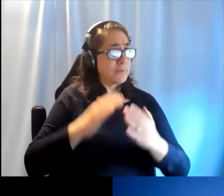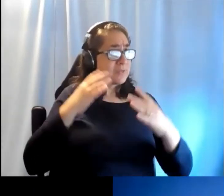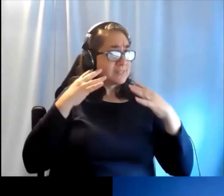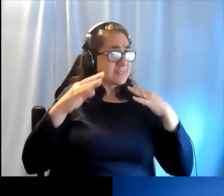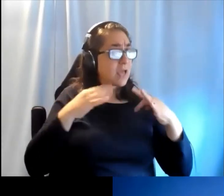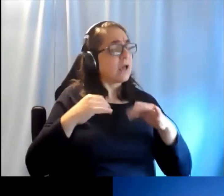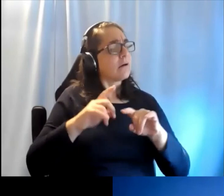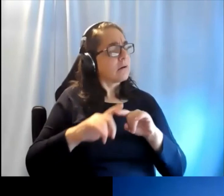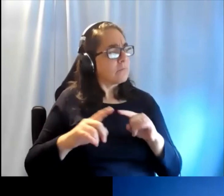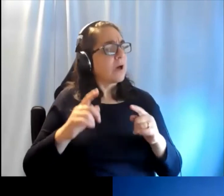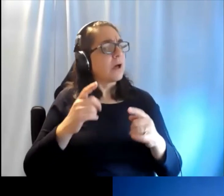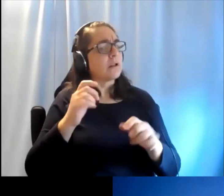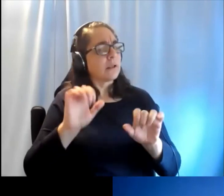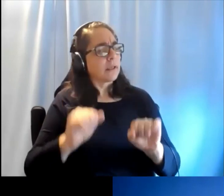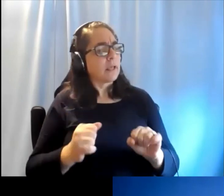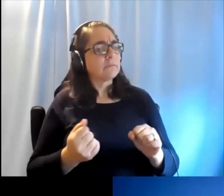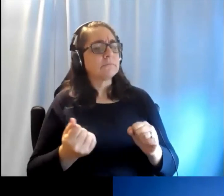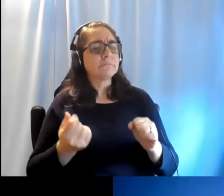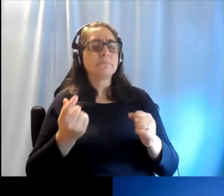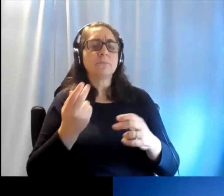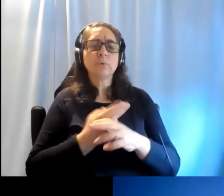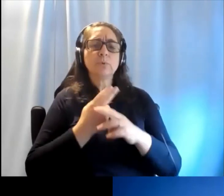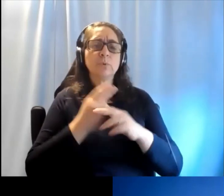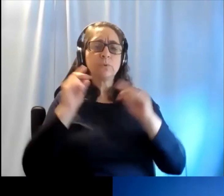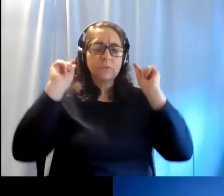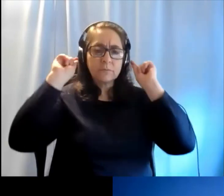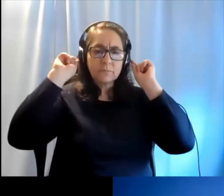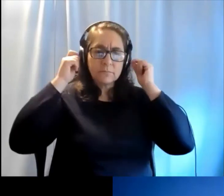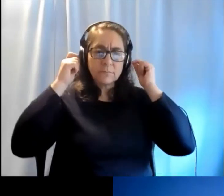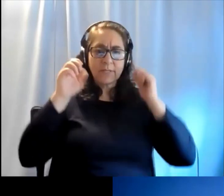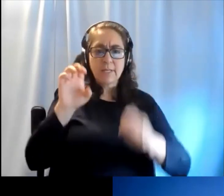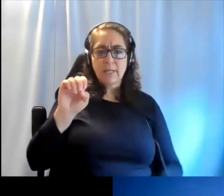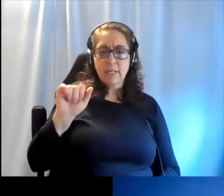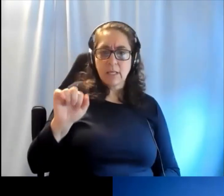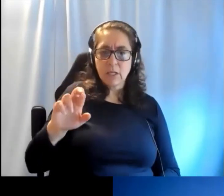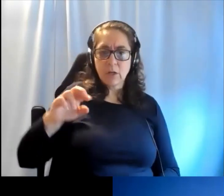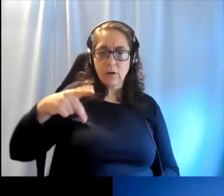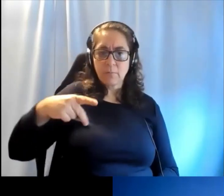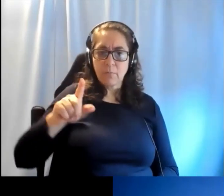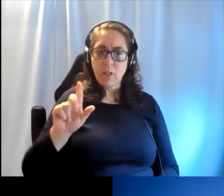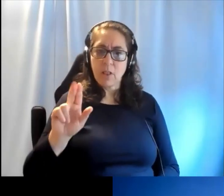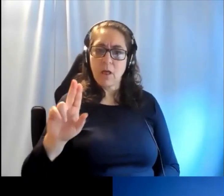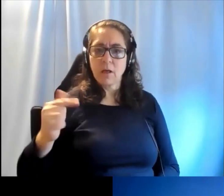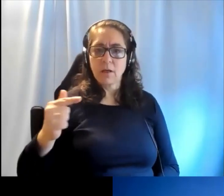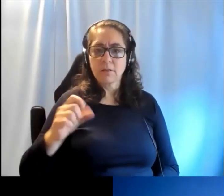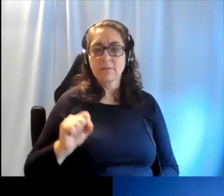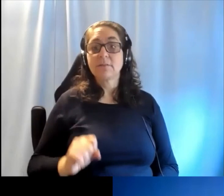these places regularly invest in a pair of good ear plugs and if you go occasionally